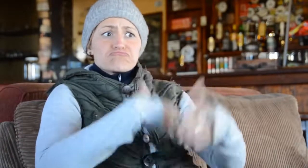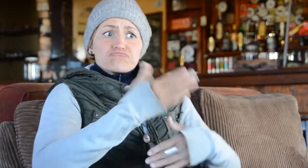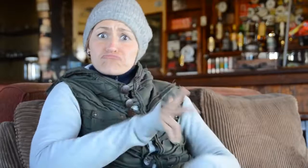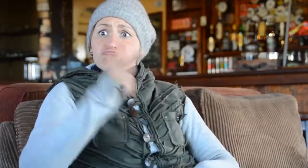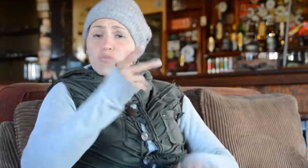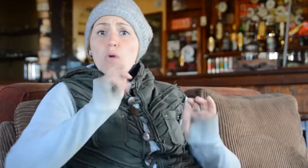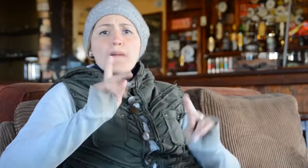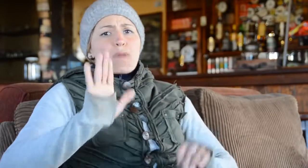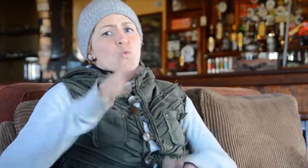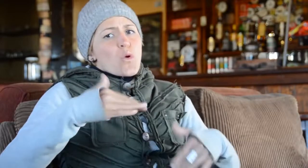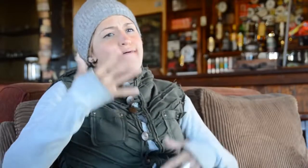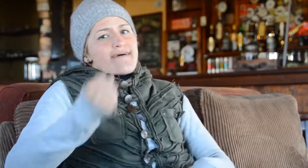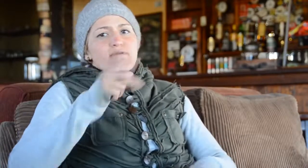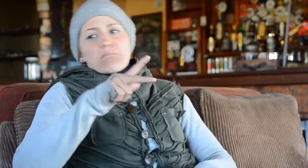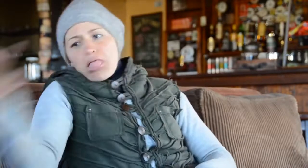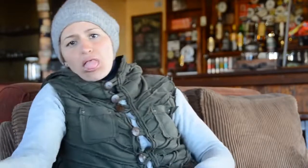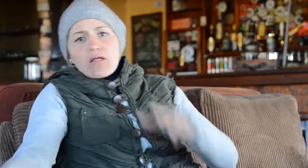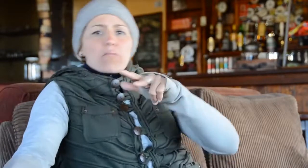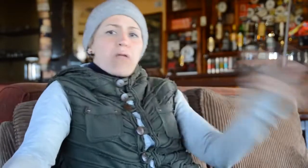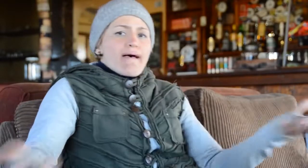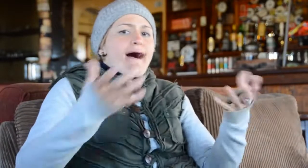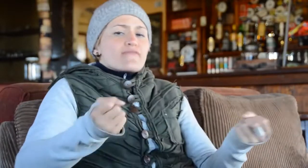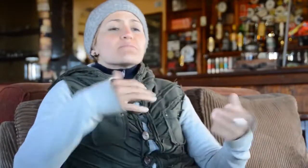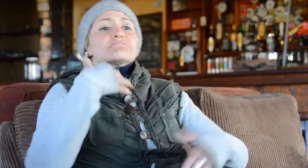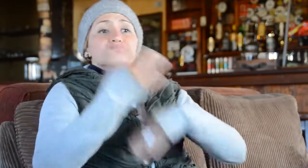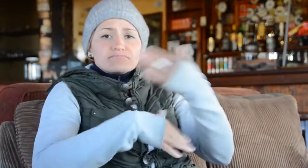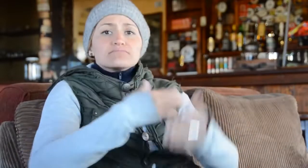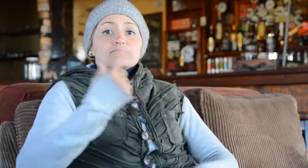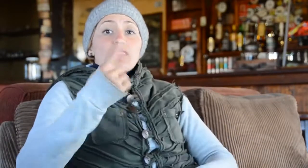Over the years, more vehicles used the road although there were some accidents.